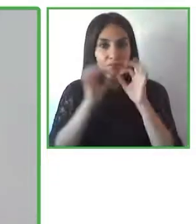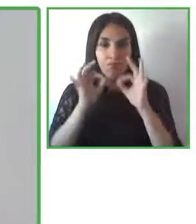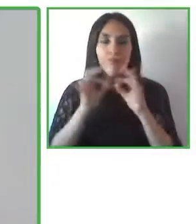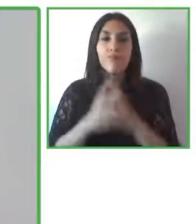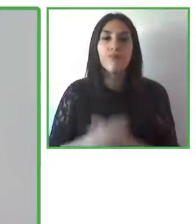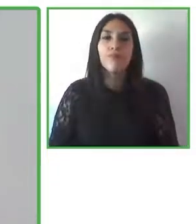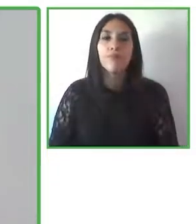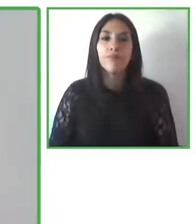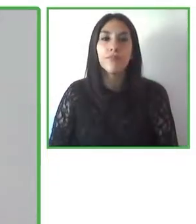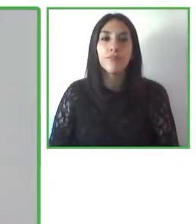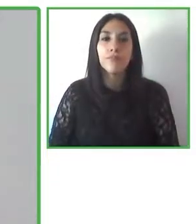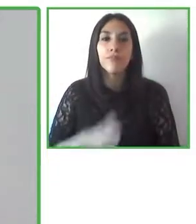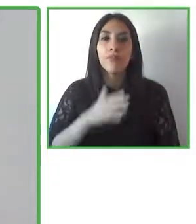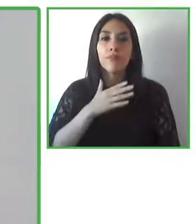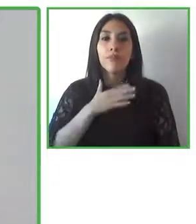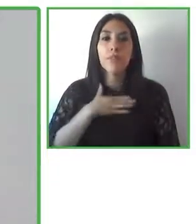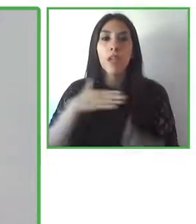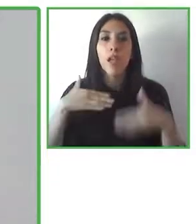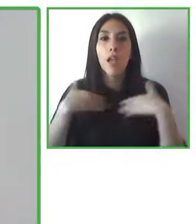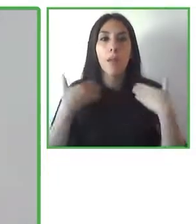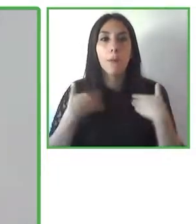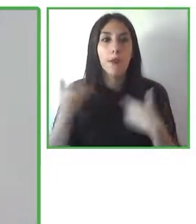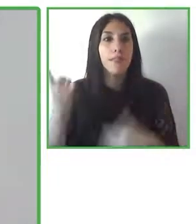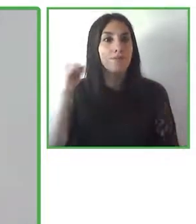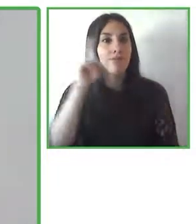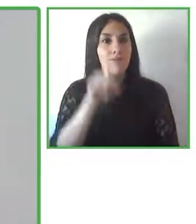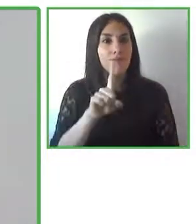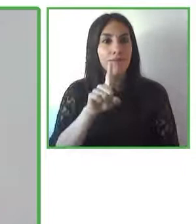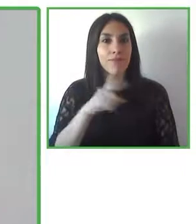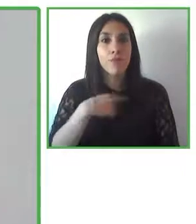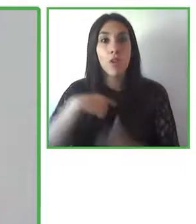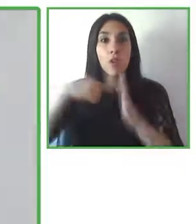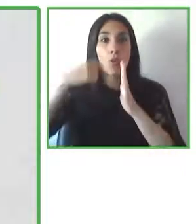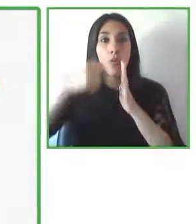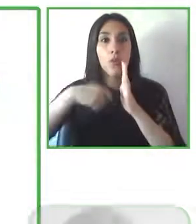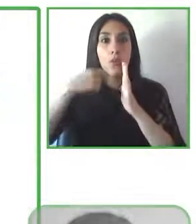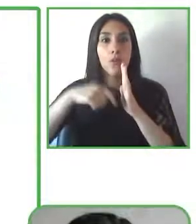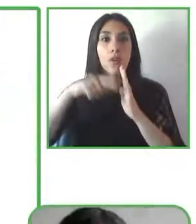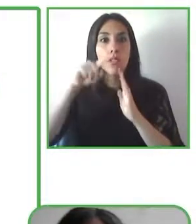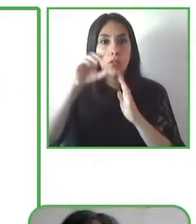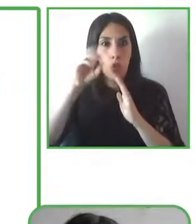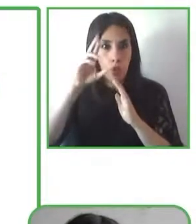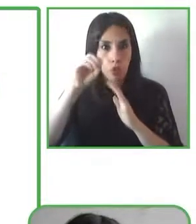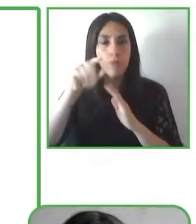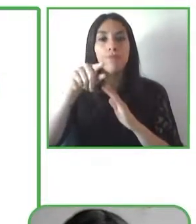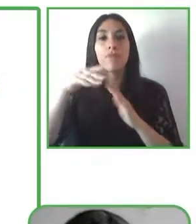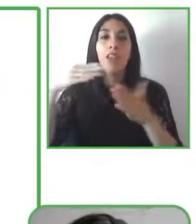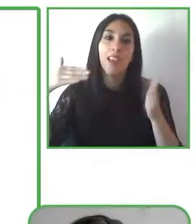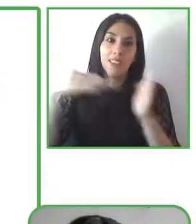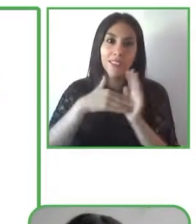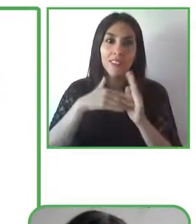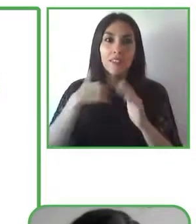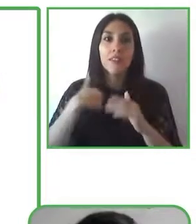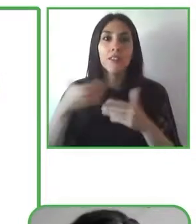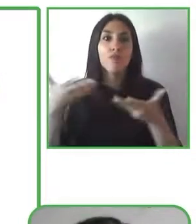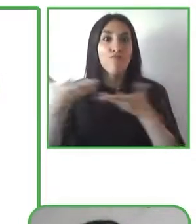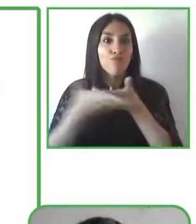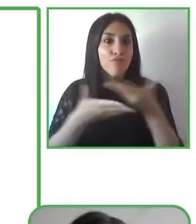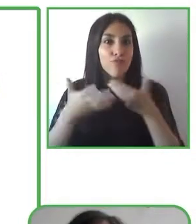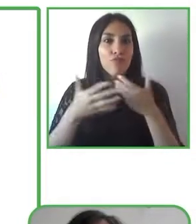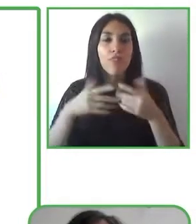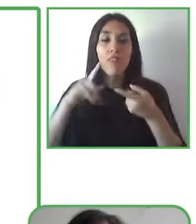at Zero Project once again and I had to share this space with my Spanish speaking